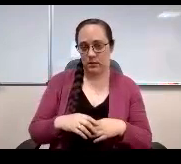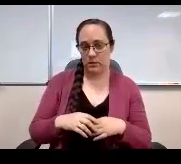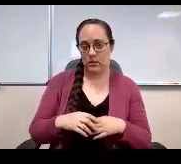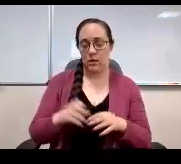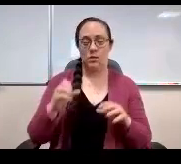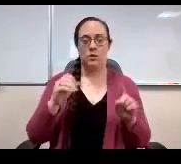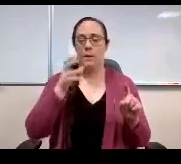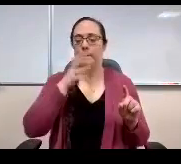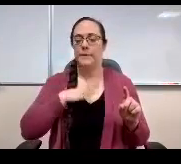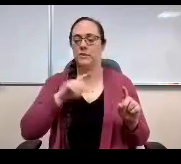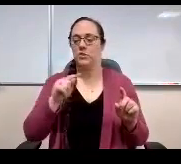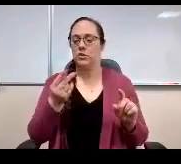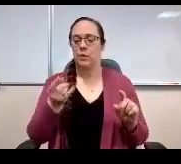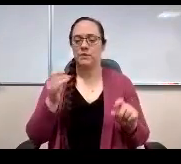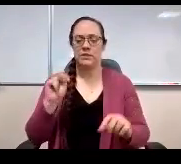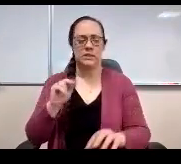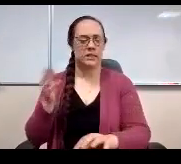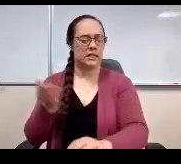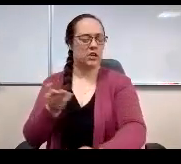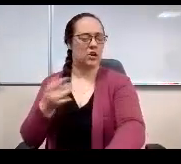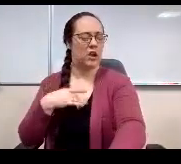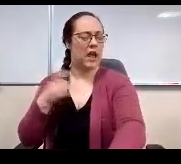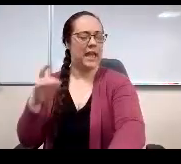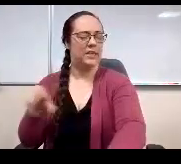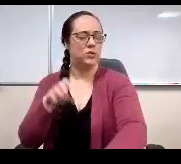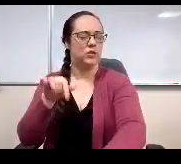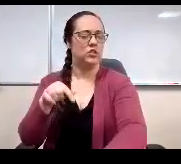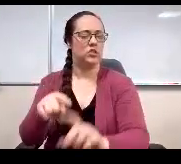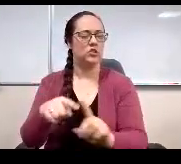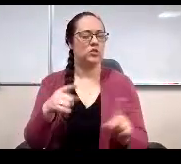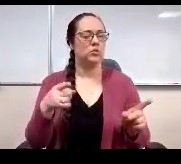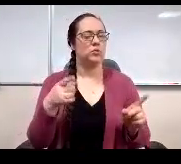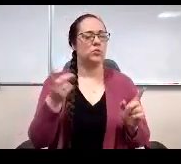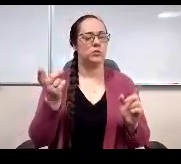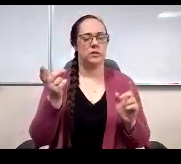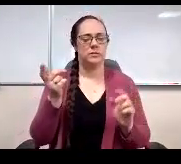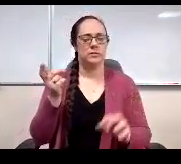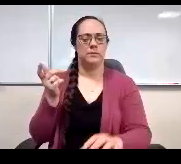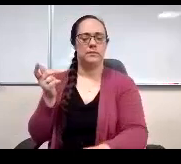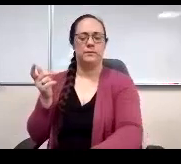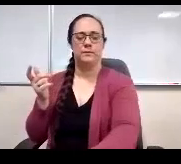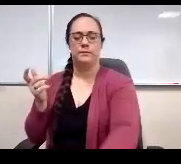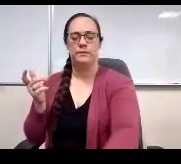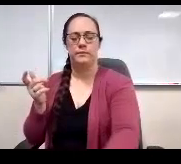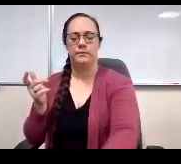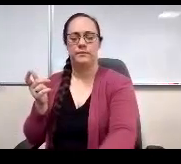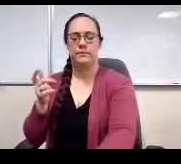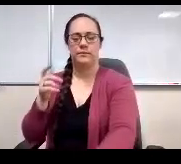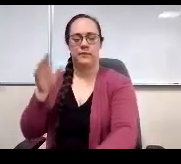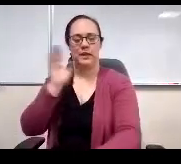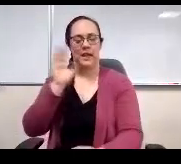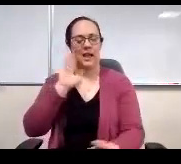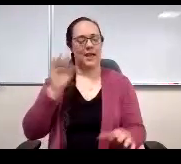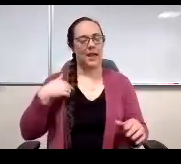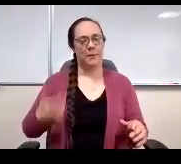I hate to do this to Miss Thompson if you are but. Hi Karen, I'm here.